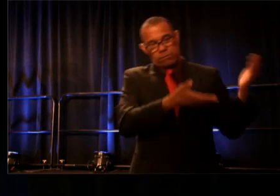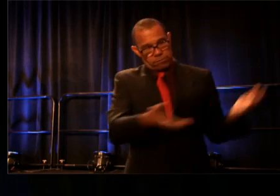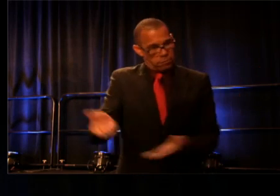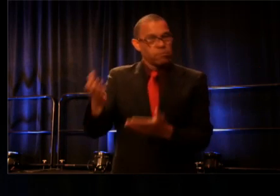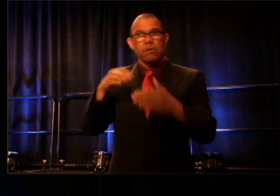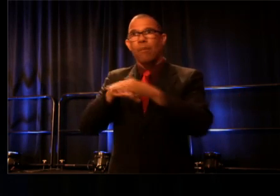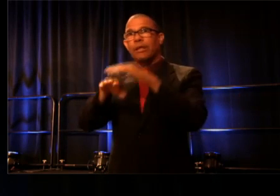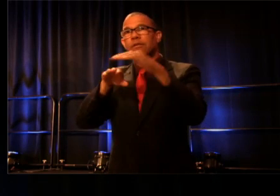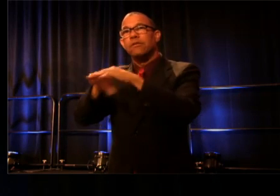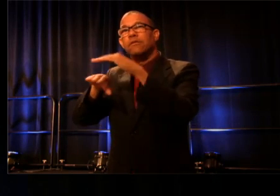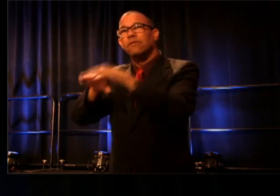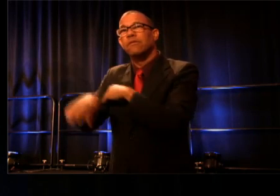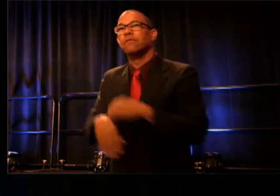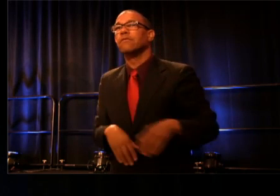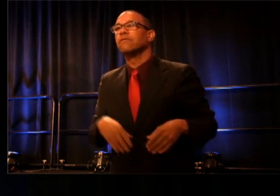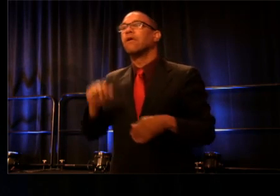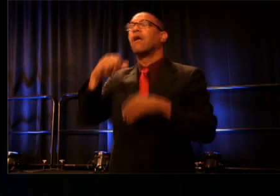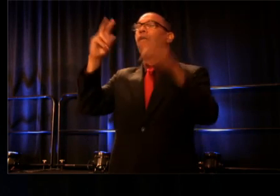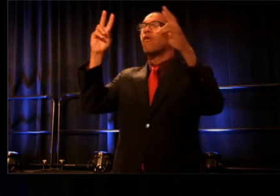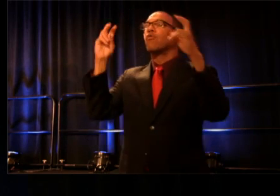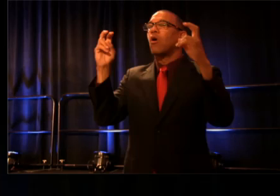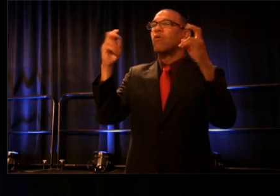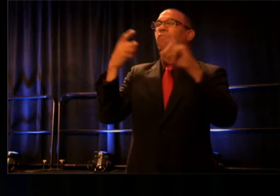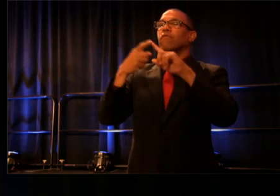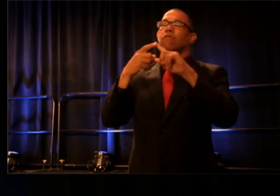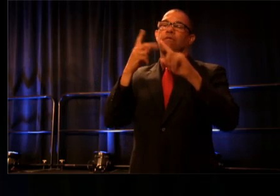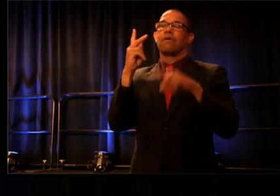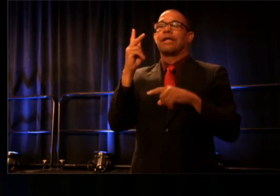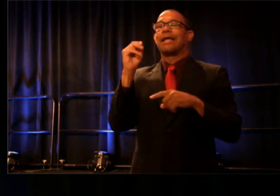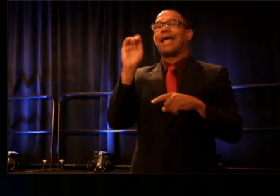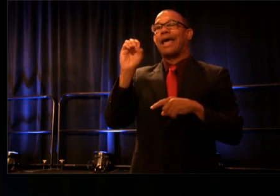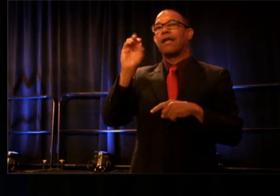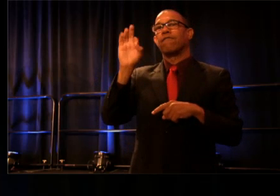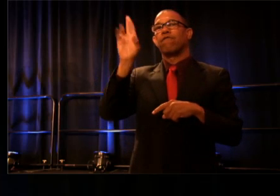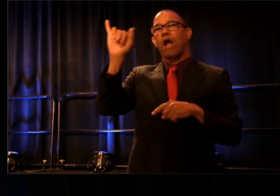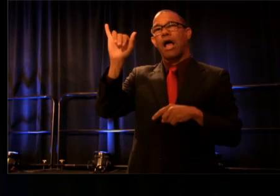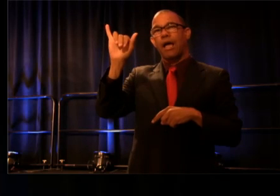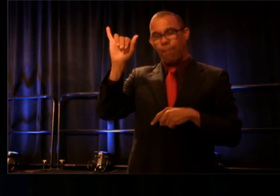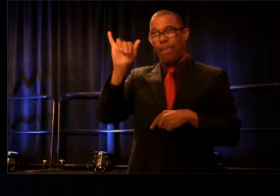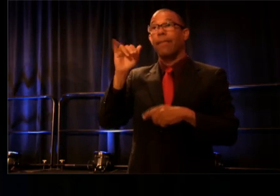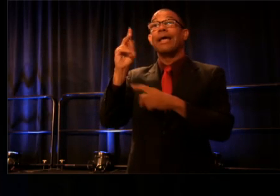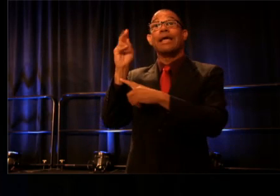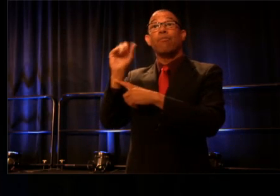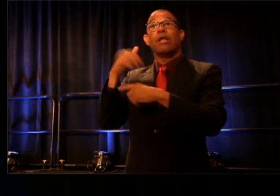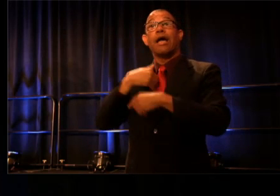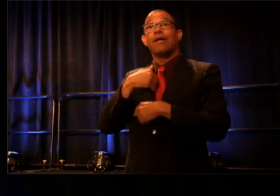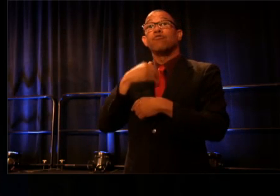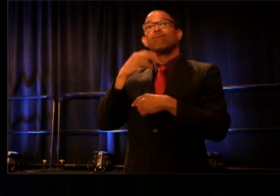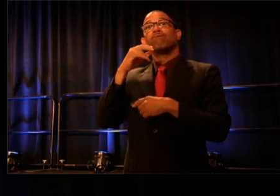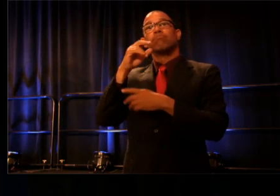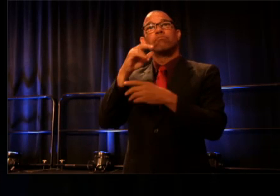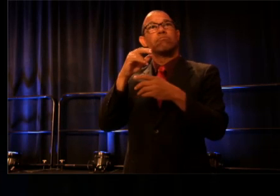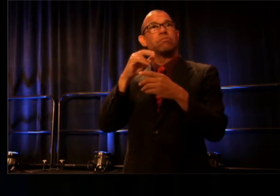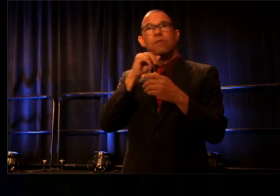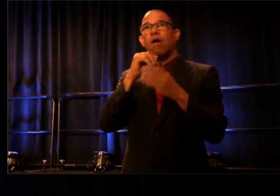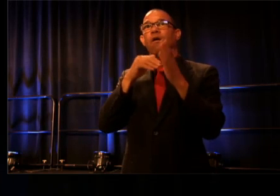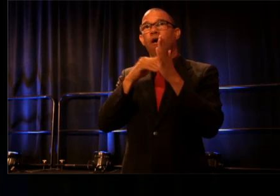a quote from one of Chicago's leading actresses, Kate Fry. "Kimberly achieves a rare balance. She relentlessly explores